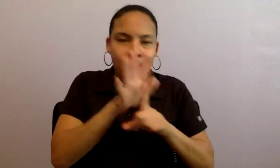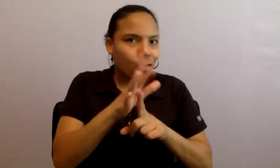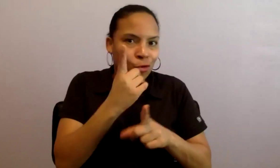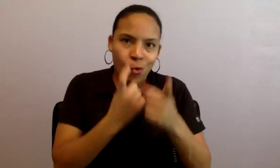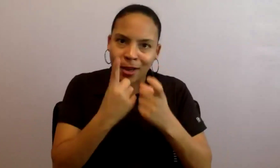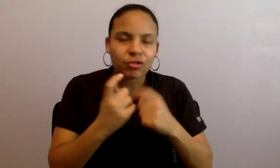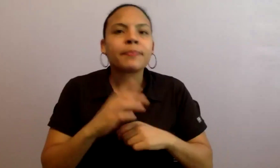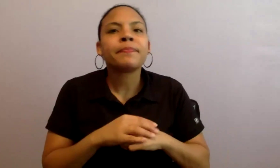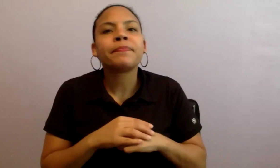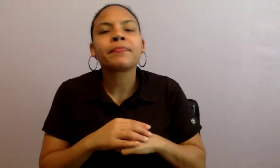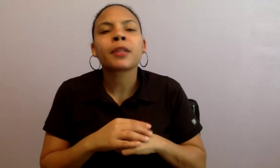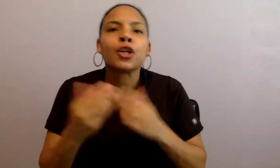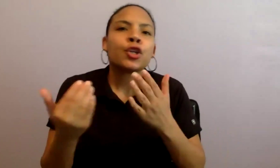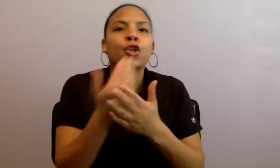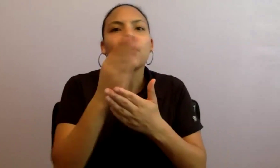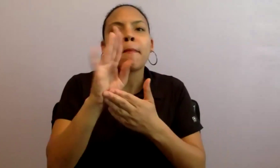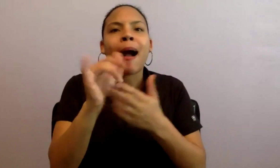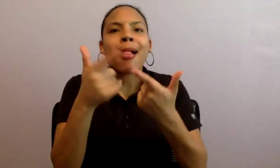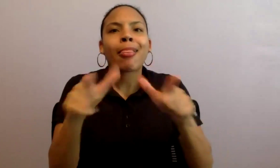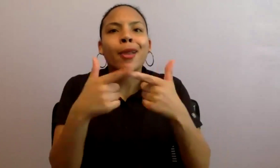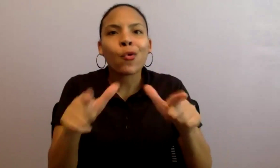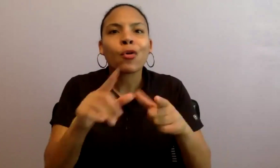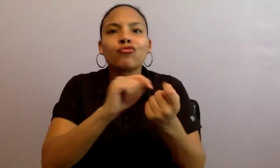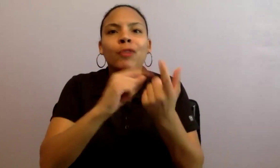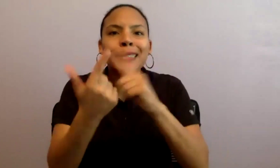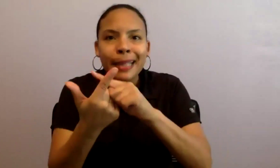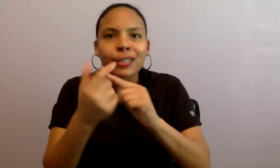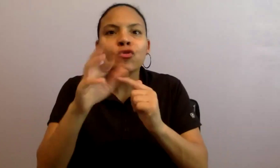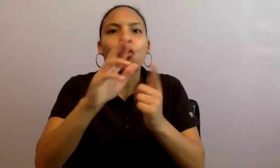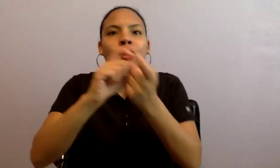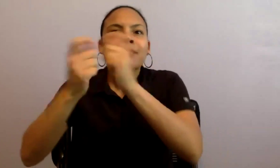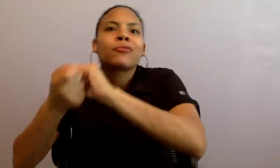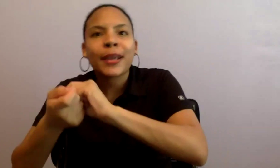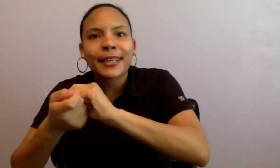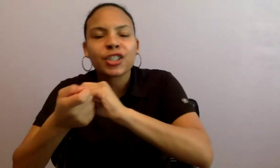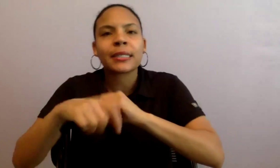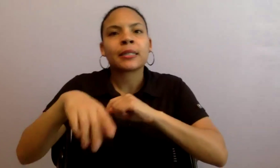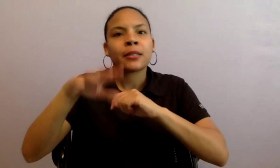a new bilingual translation or adaptation of a Shakespeare play qualify as a new work? So,